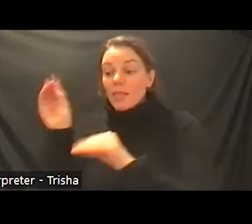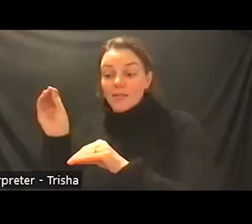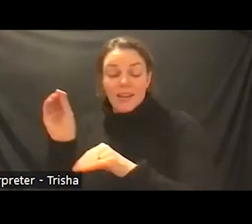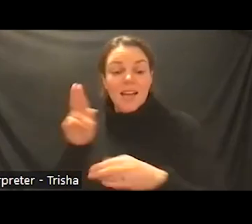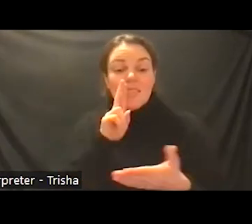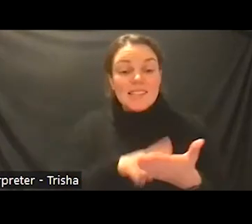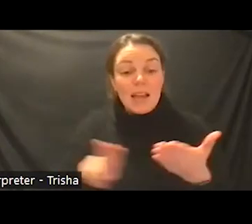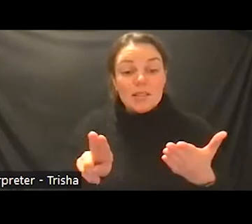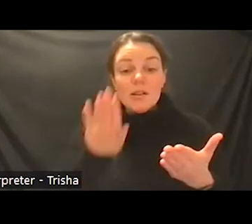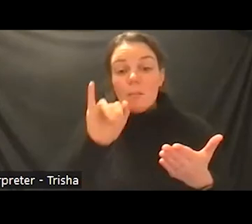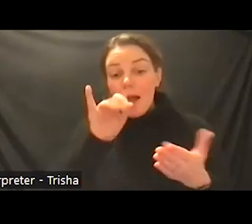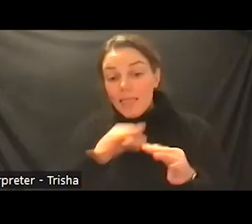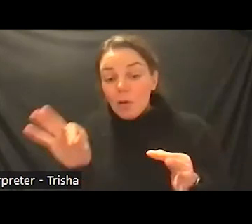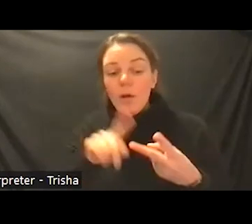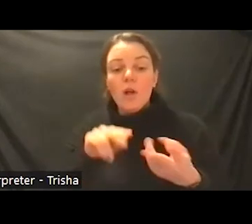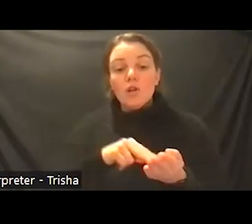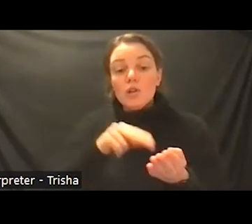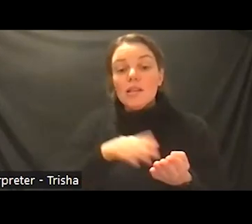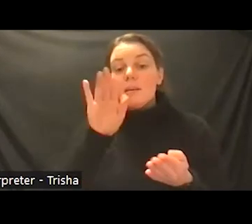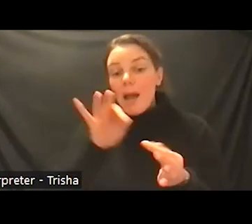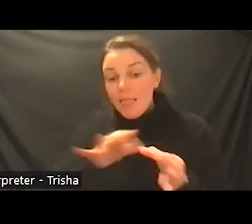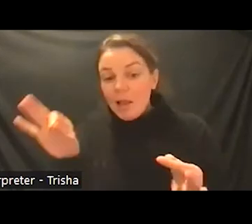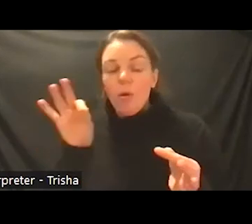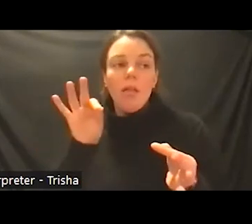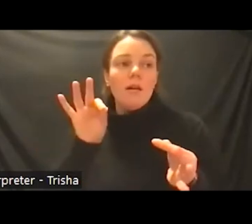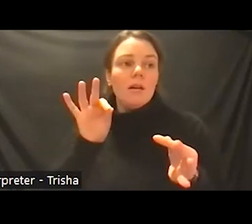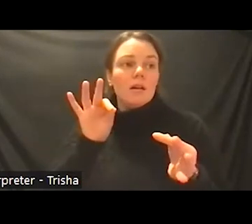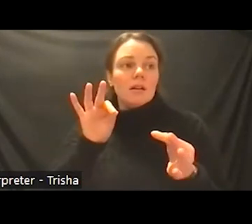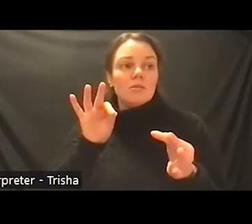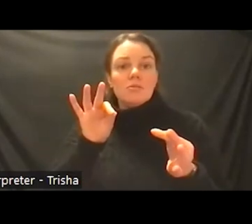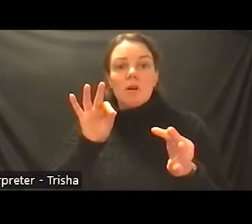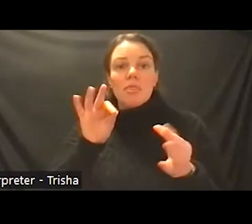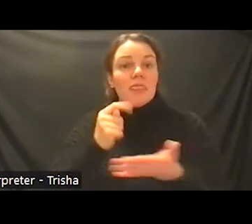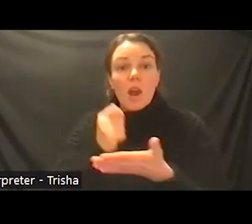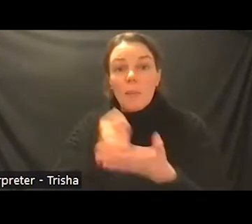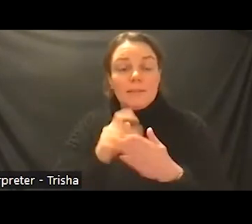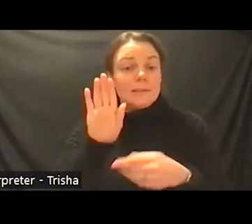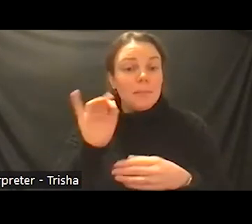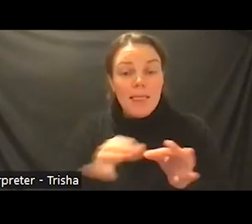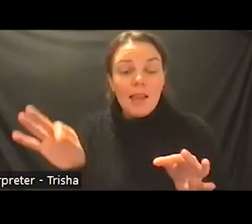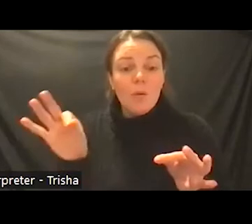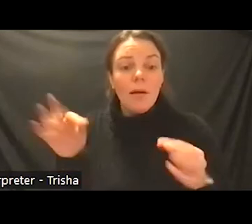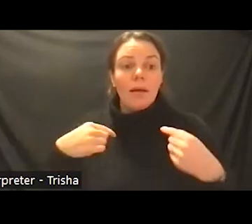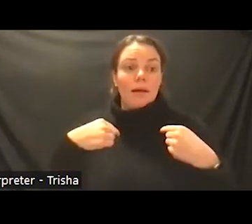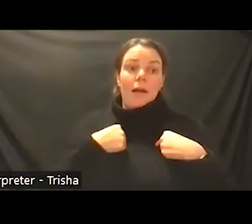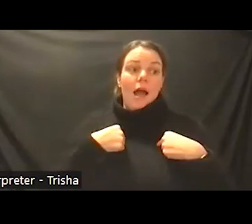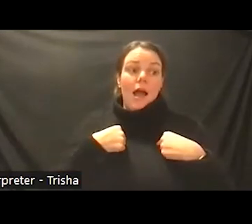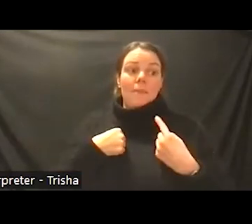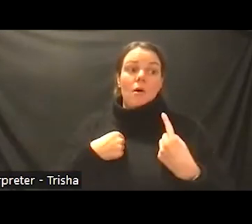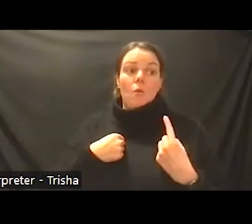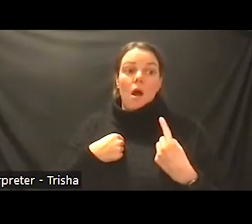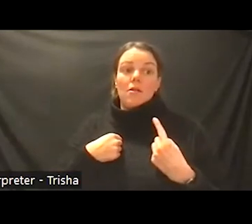the nurses are bilingual the therapists are all bilingual i am one of two bilingual psychiatrists